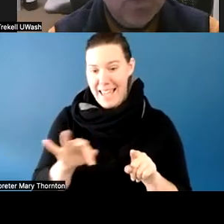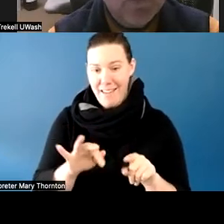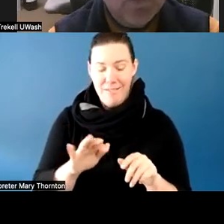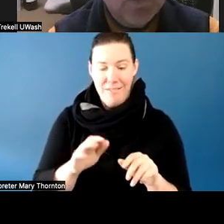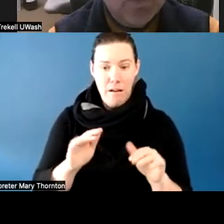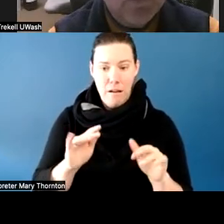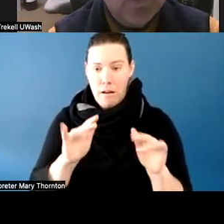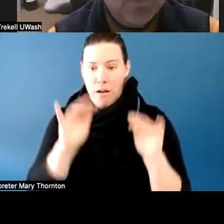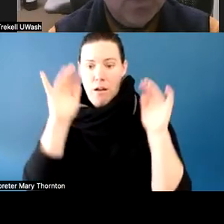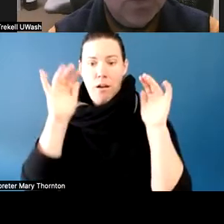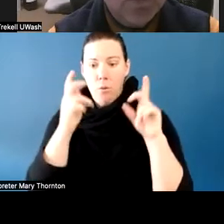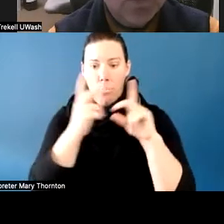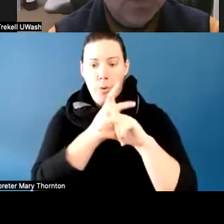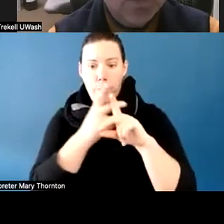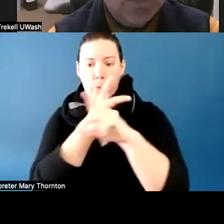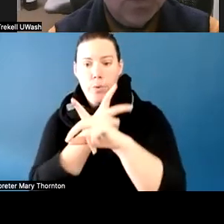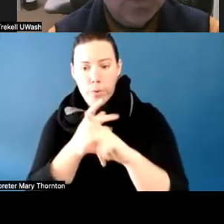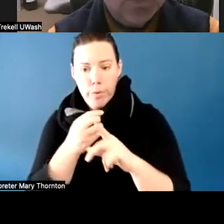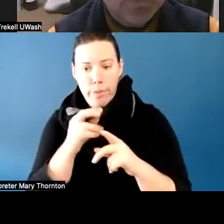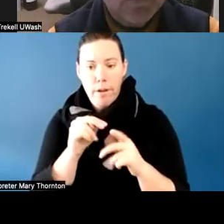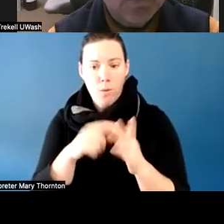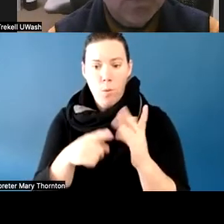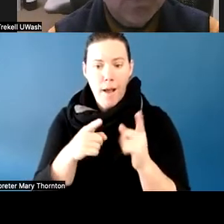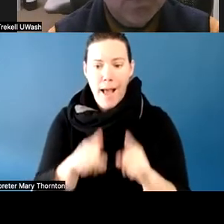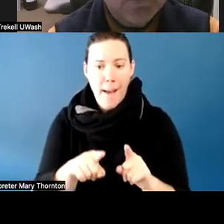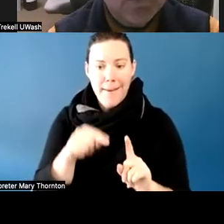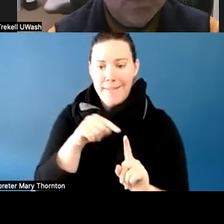about what would happen one day, the student got really angry.